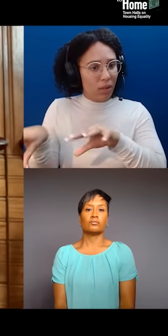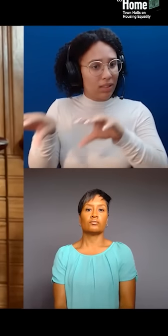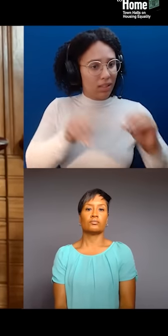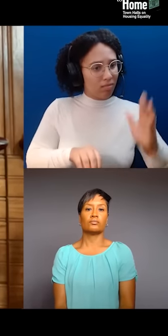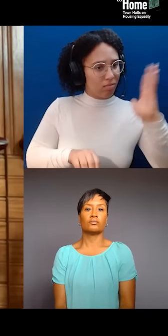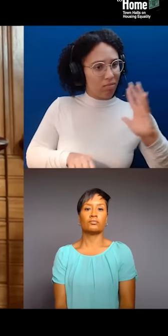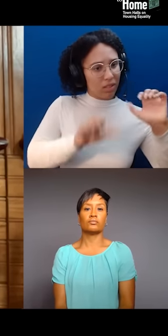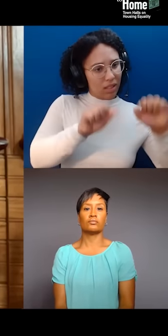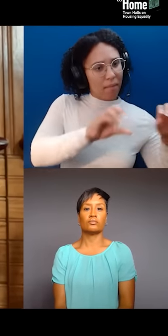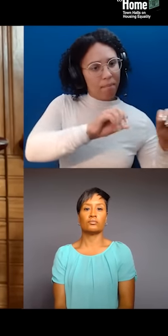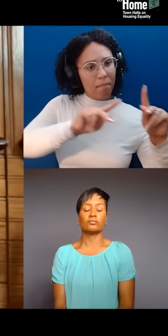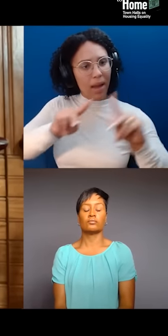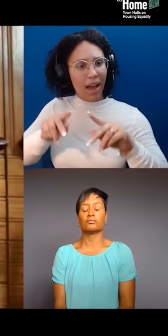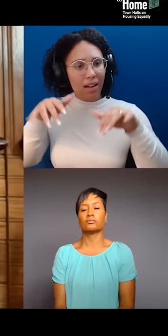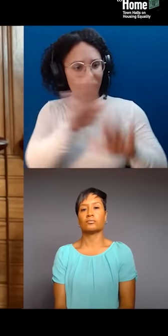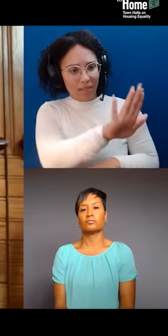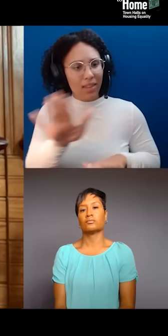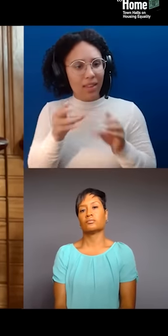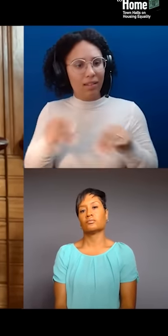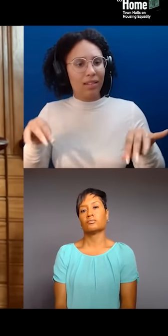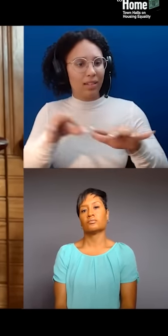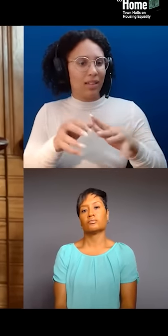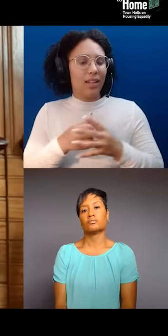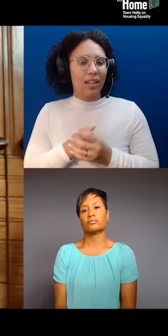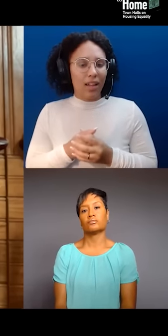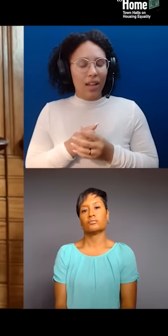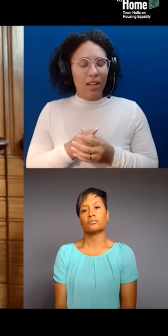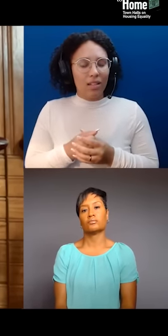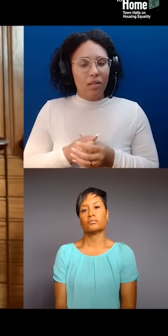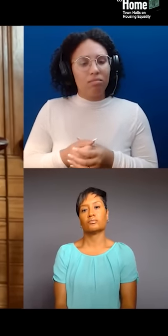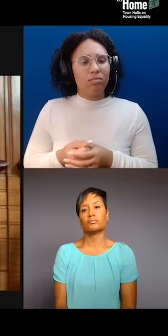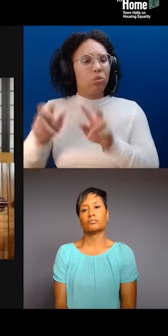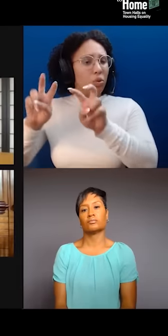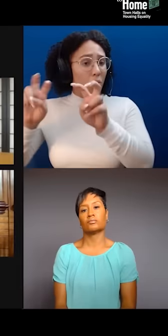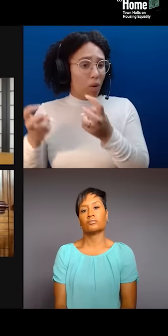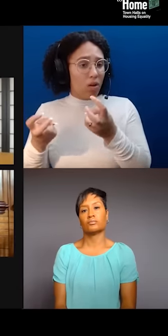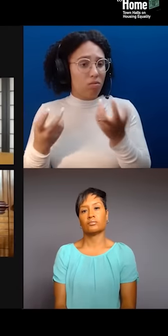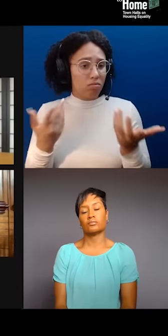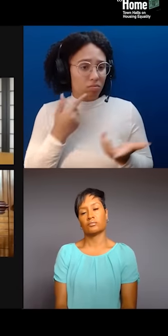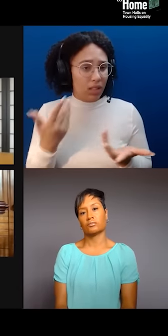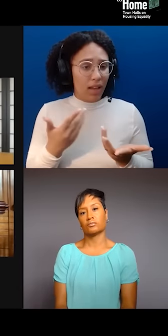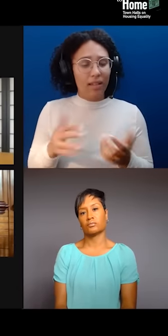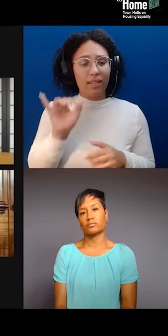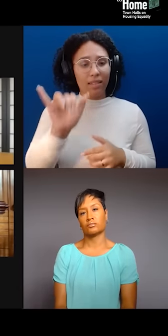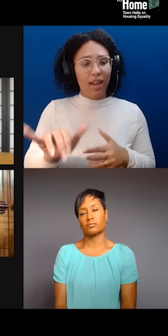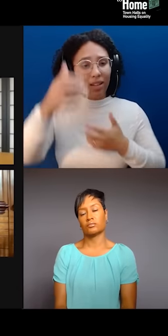"Decolonization is not a metaphor." So, we need to work towards making all of these things actionable.